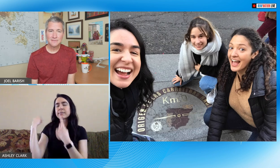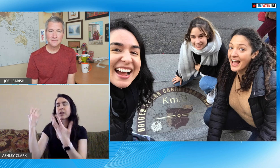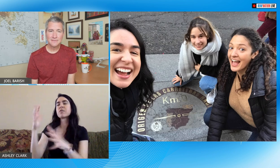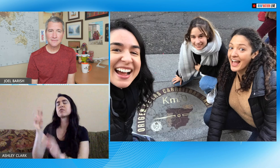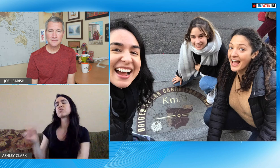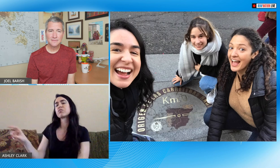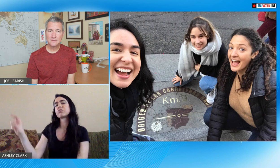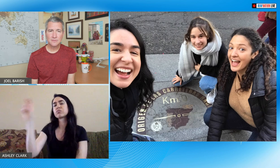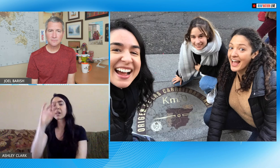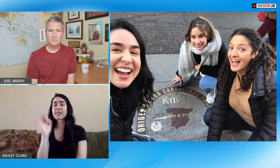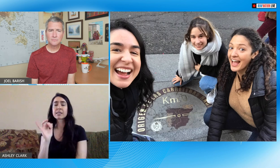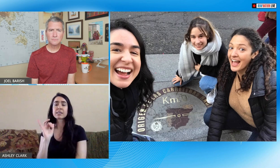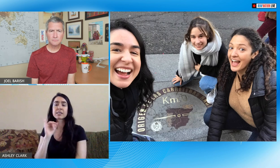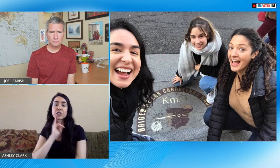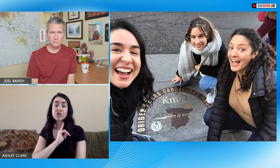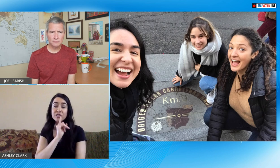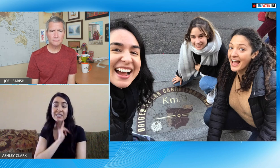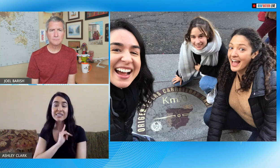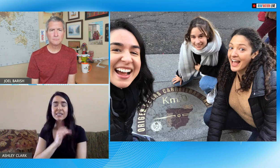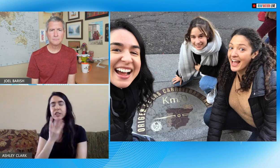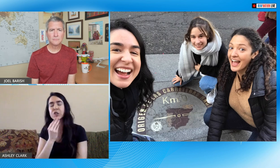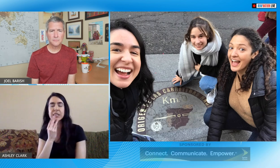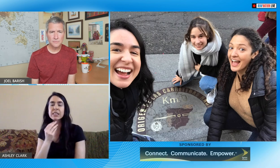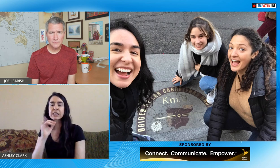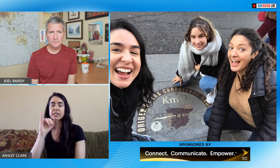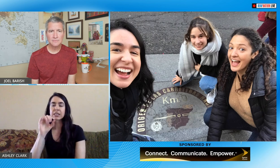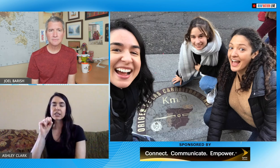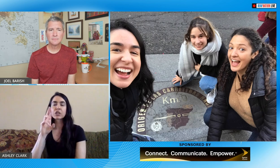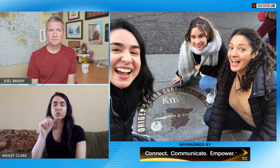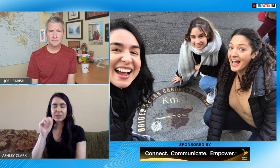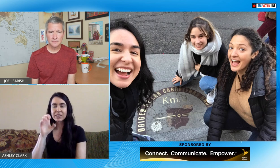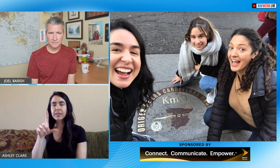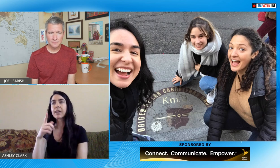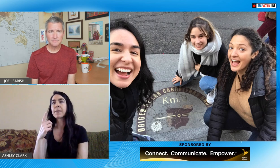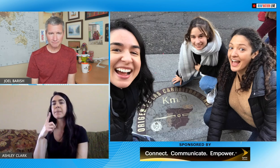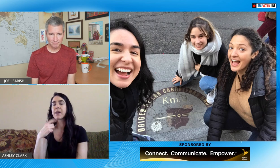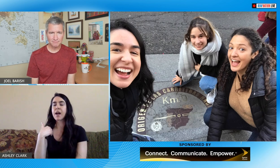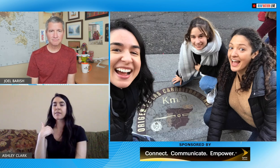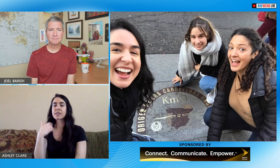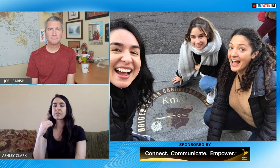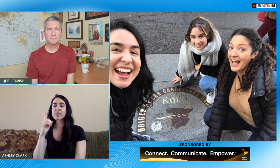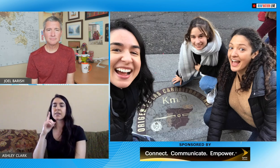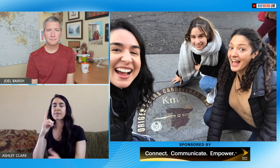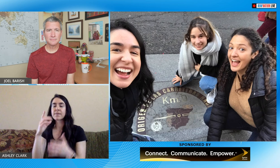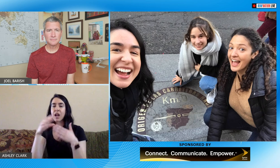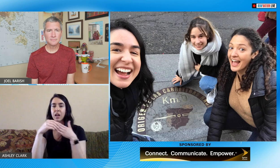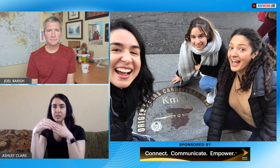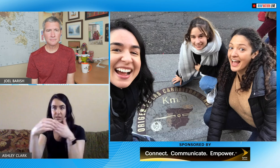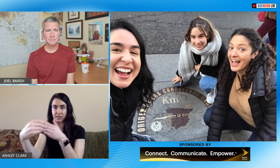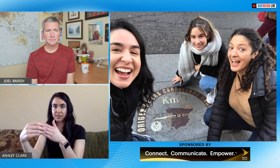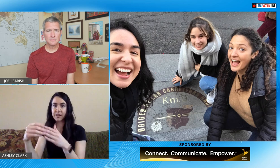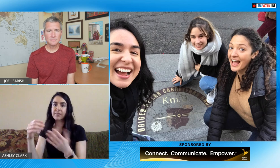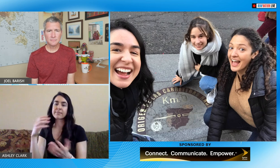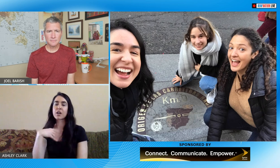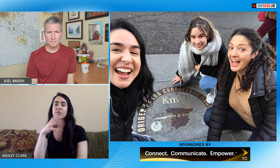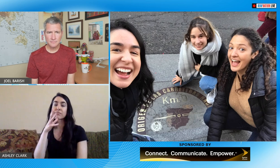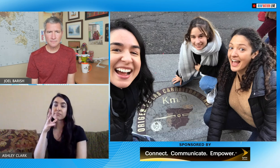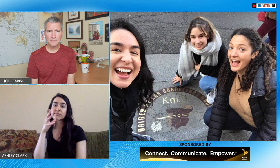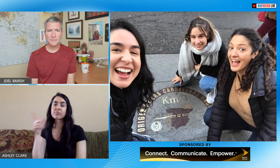experience because through that journey we went to Israel and we had a guide